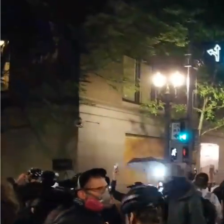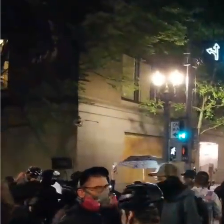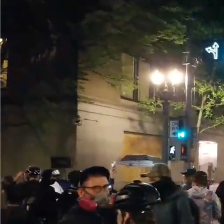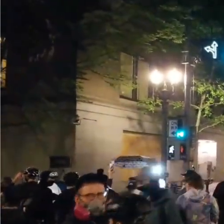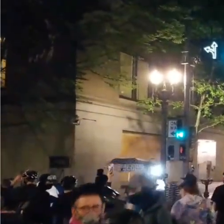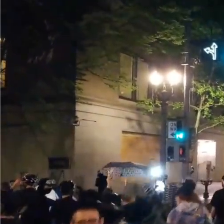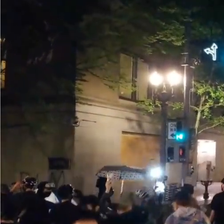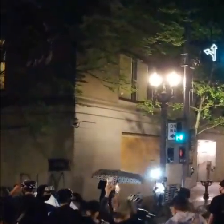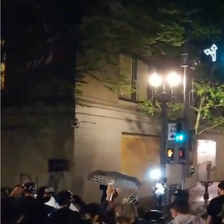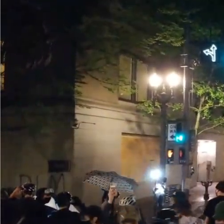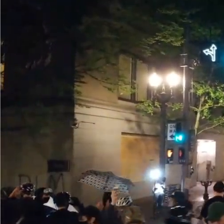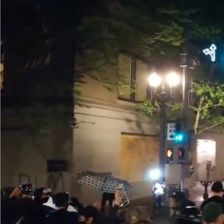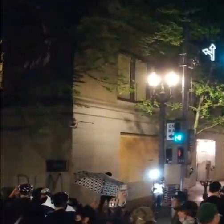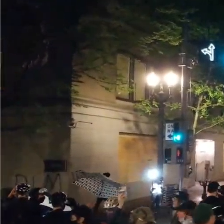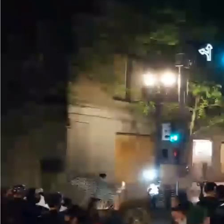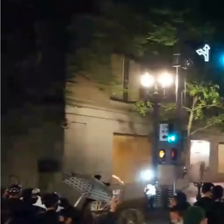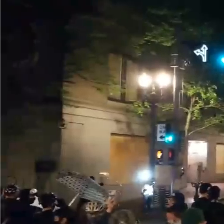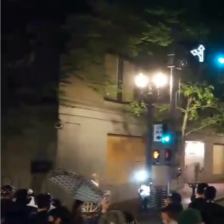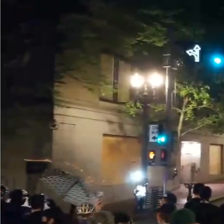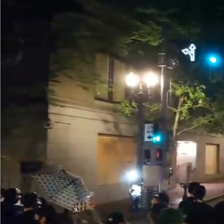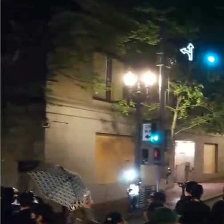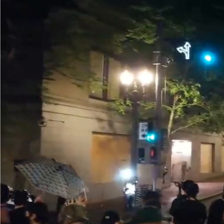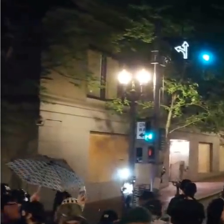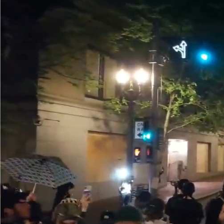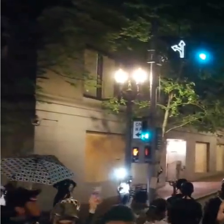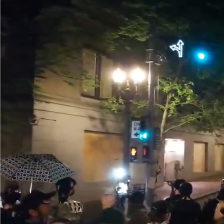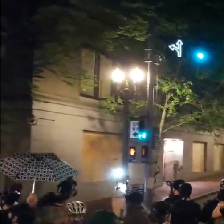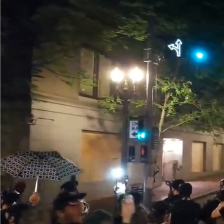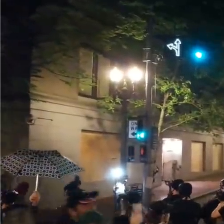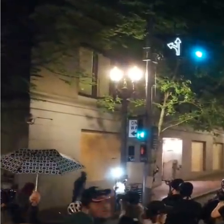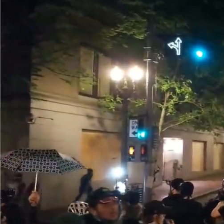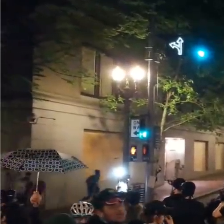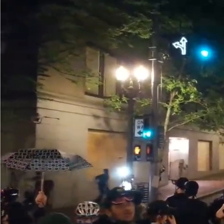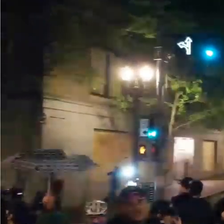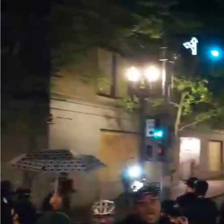fairly disorganized, but just watch how